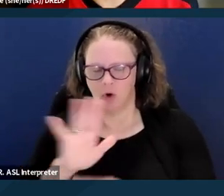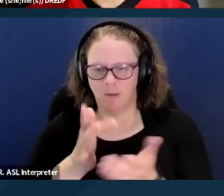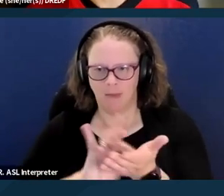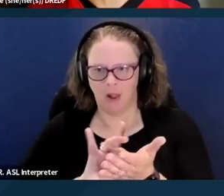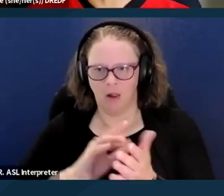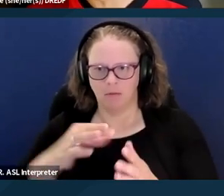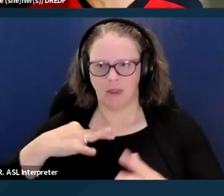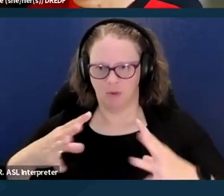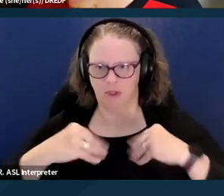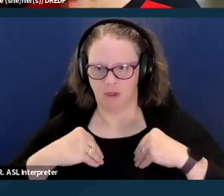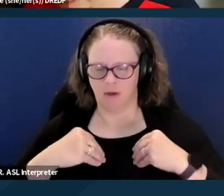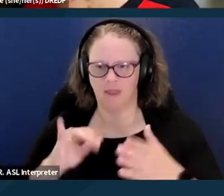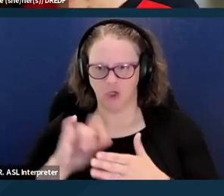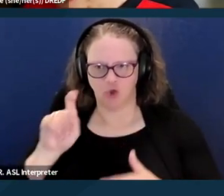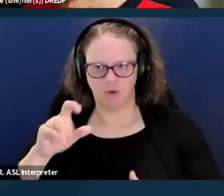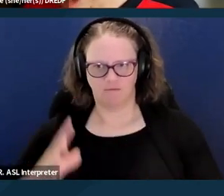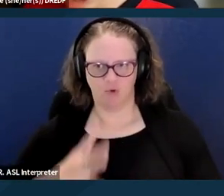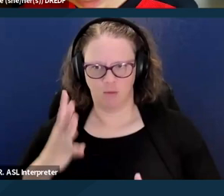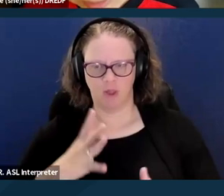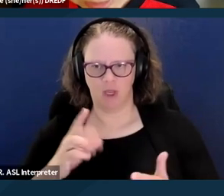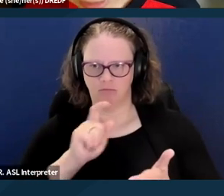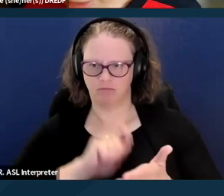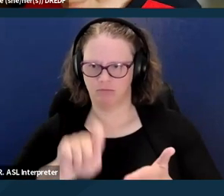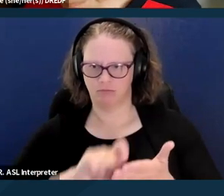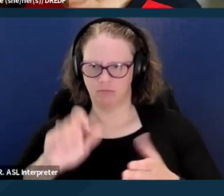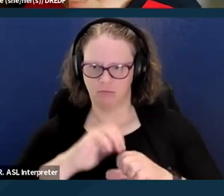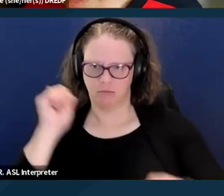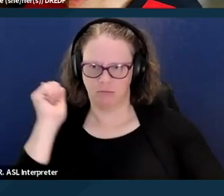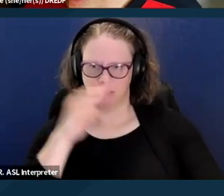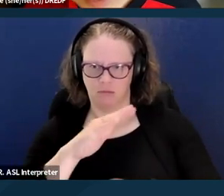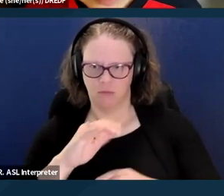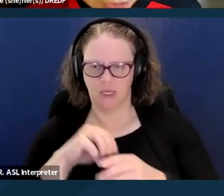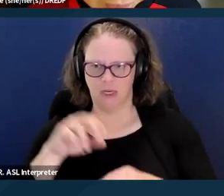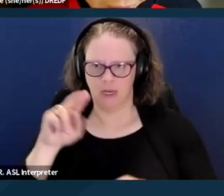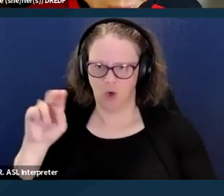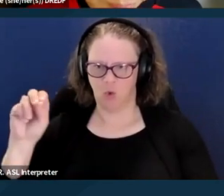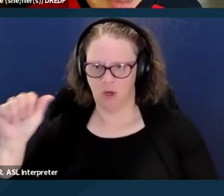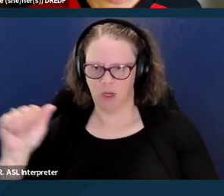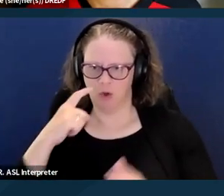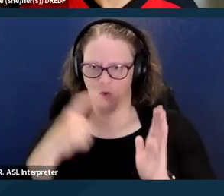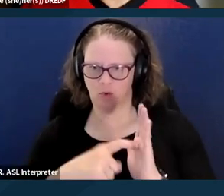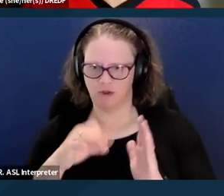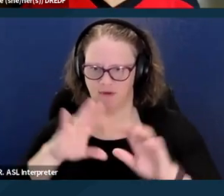formalized to you in a notice of action. The notice of action also must include information